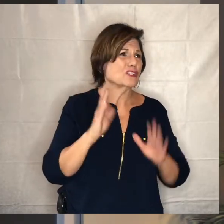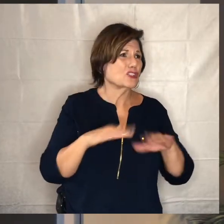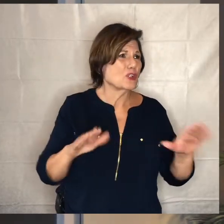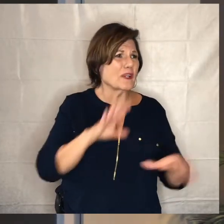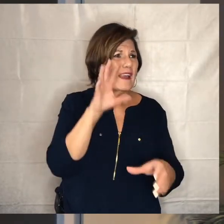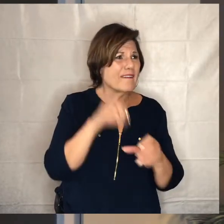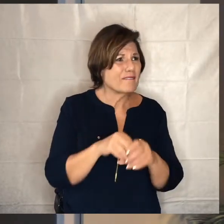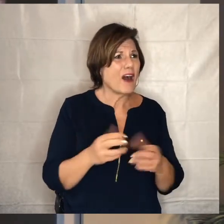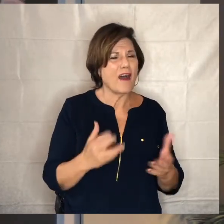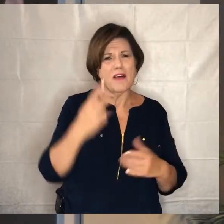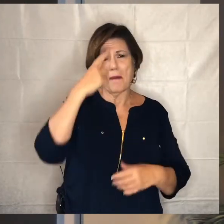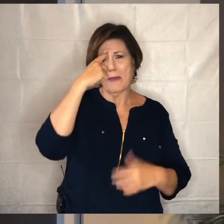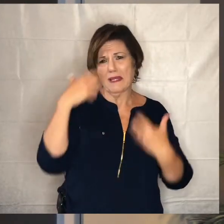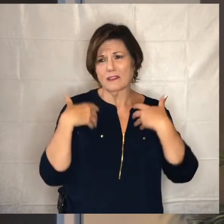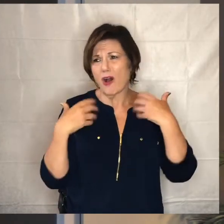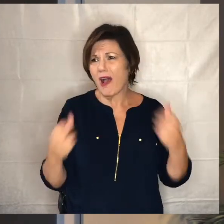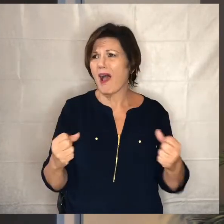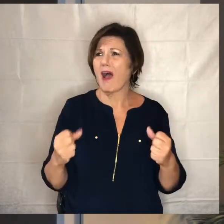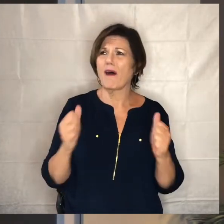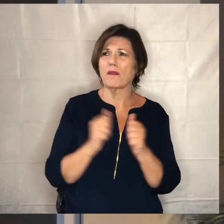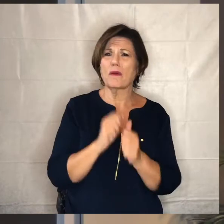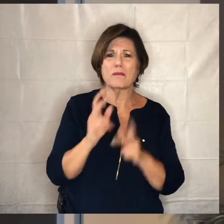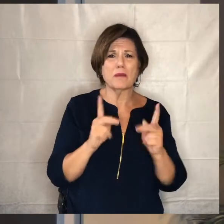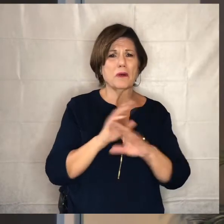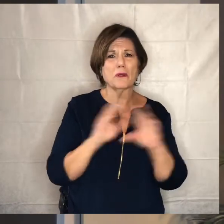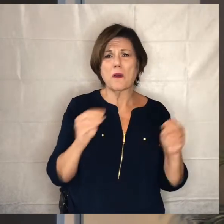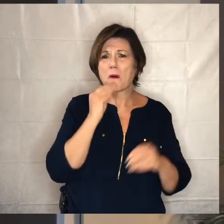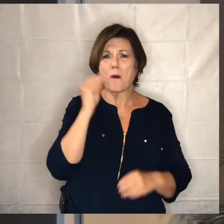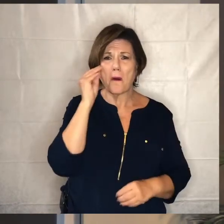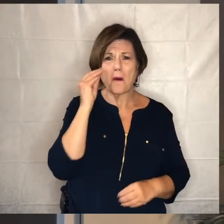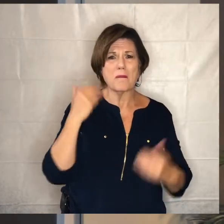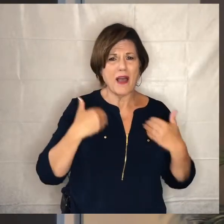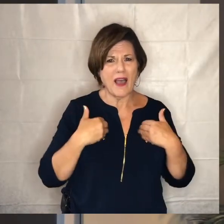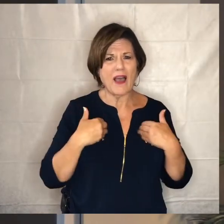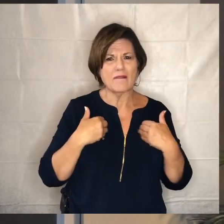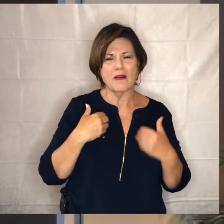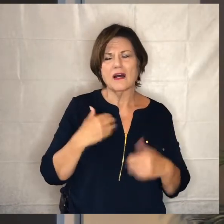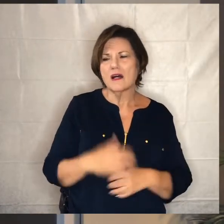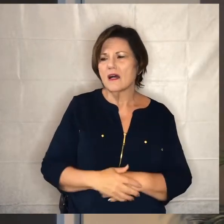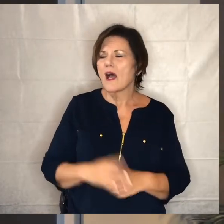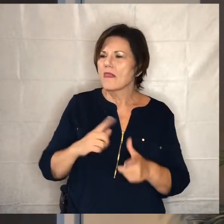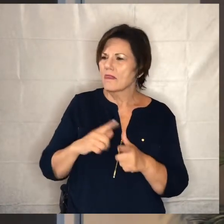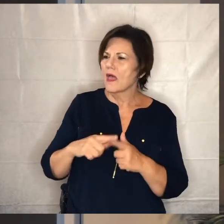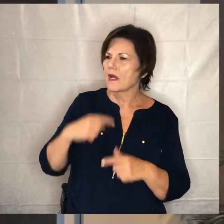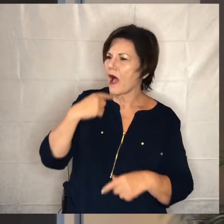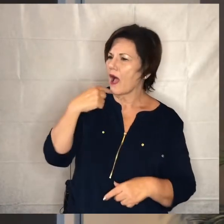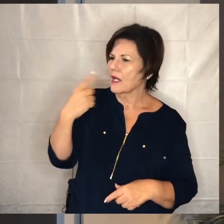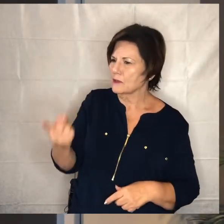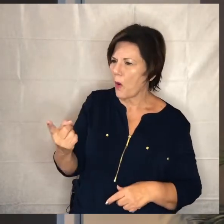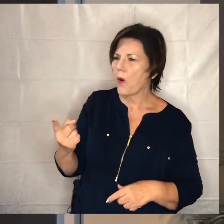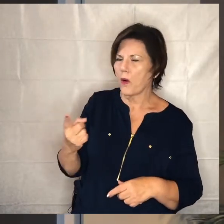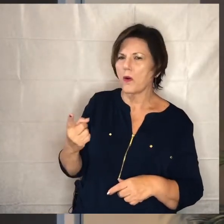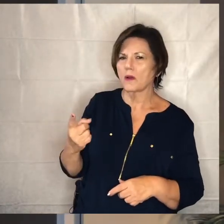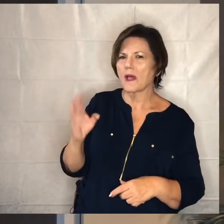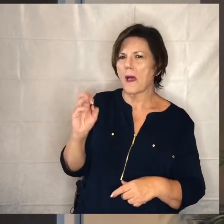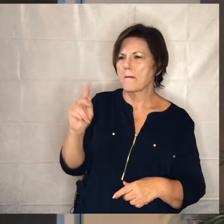all these things it's such a huge big sort of problem then i began to tell the story of mary now